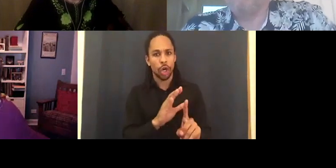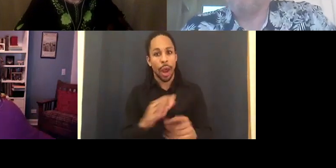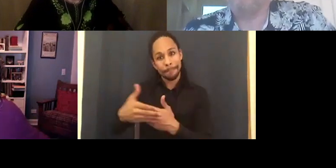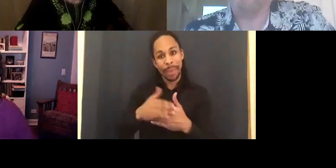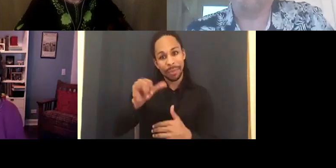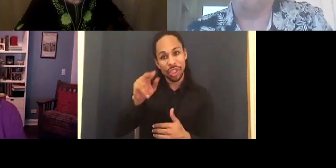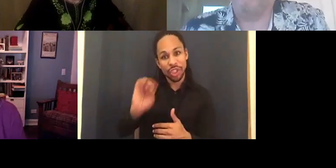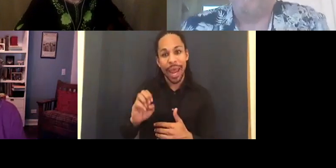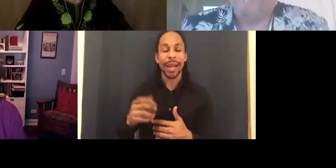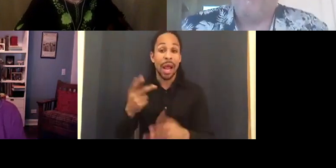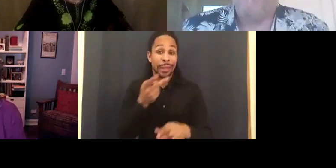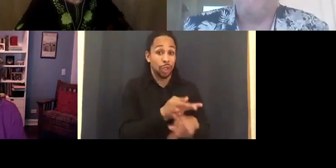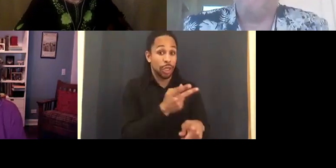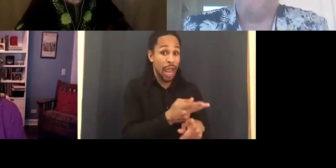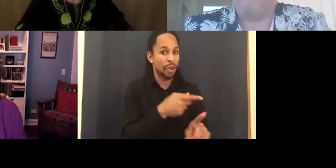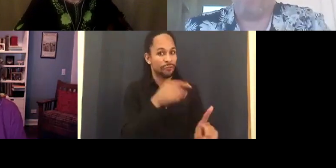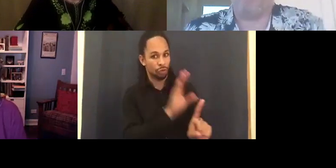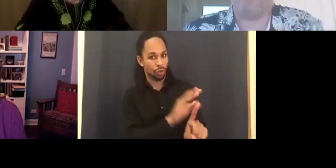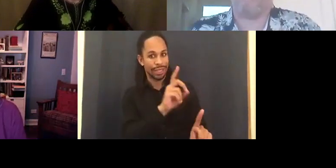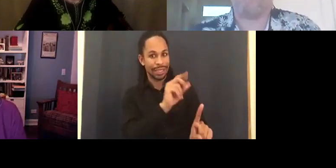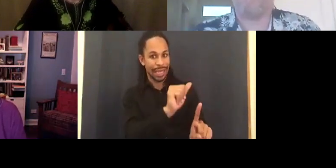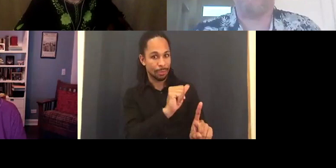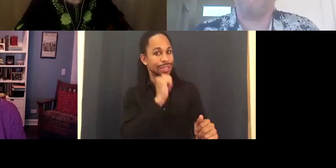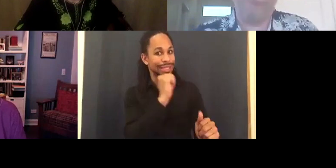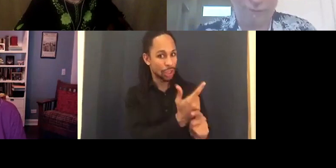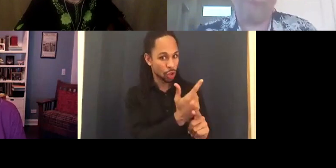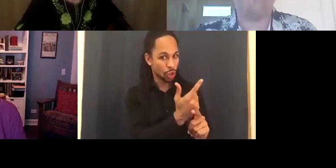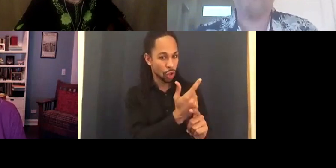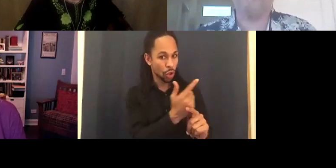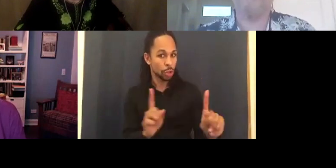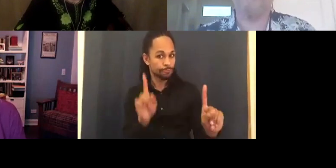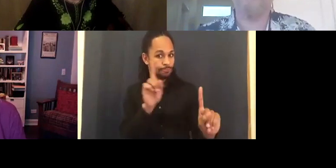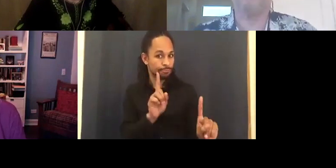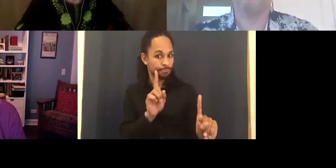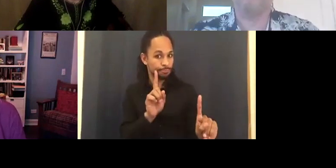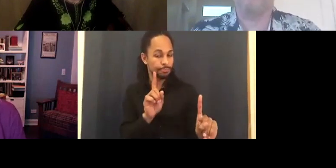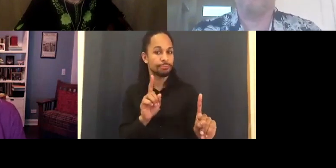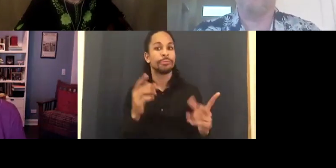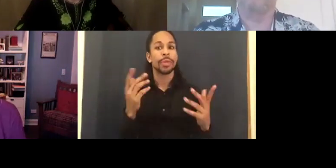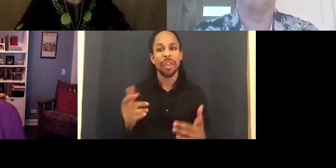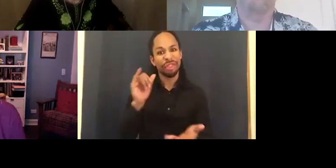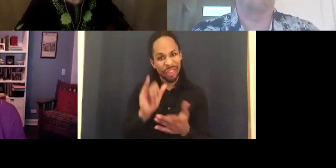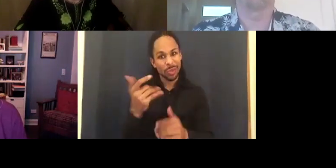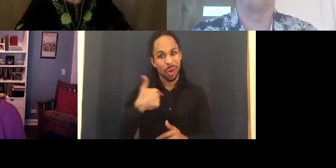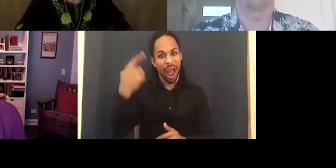I figured that was what I was going to be dealing with for the rest of my life.